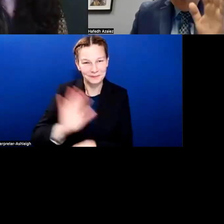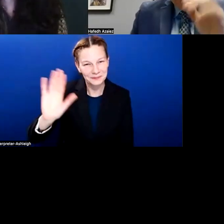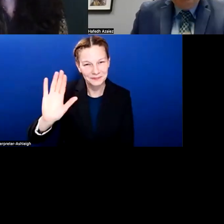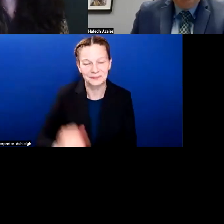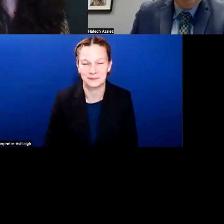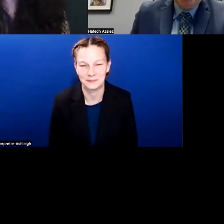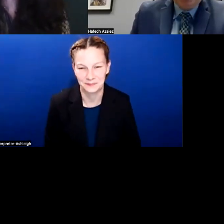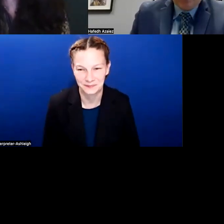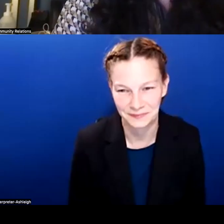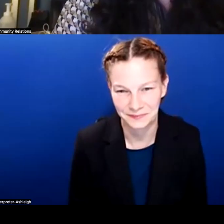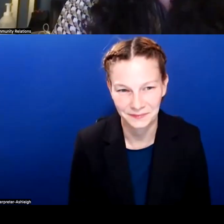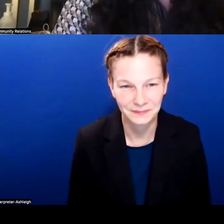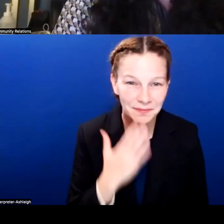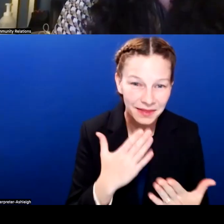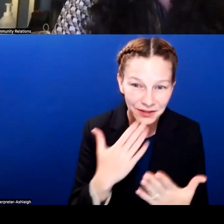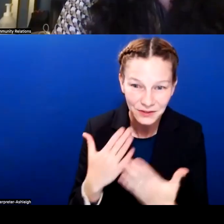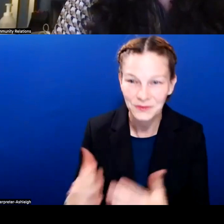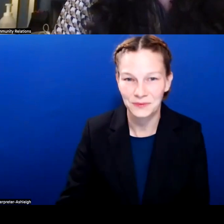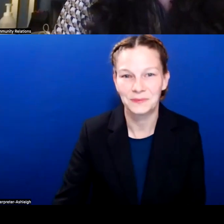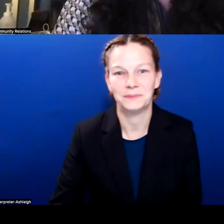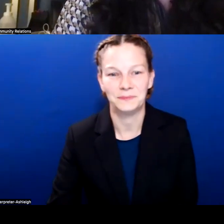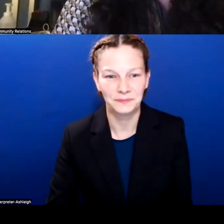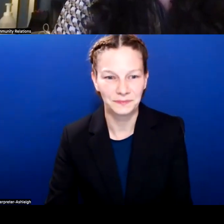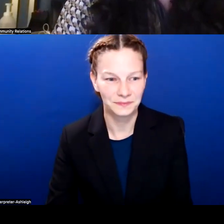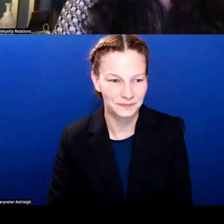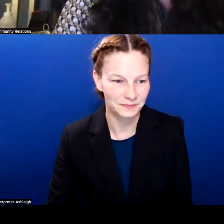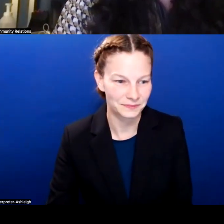Thank you. Thank you, everyone.